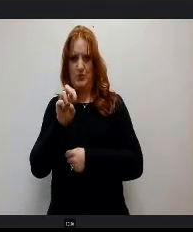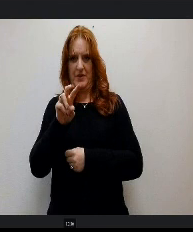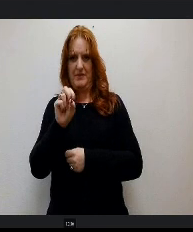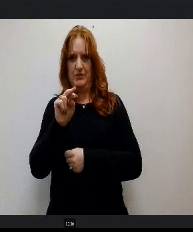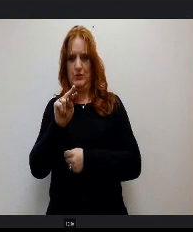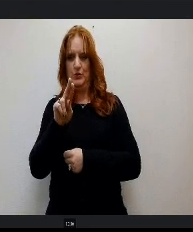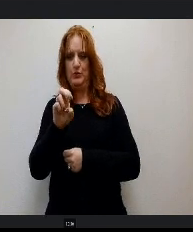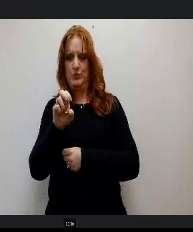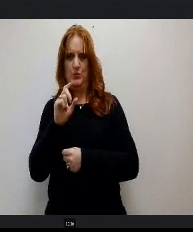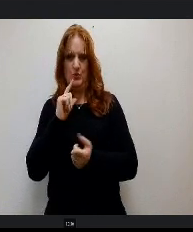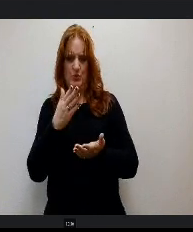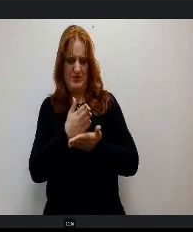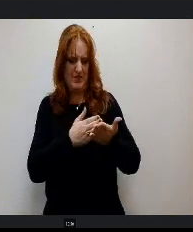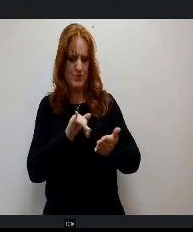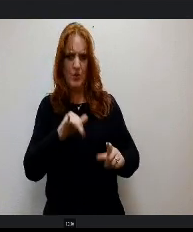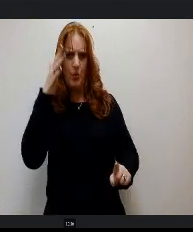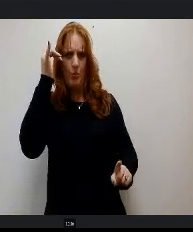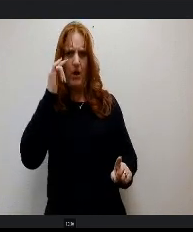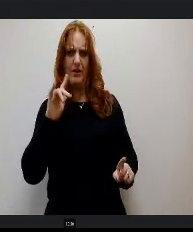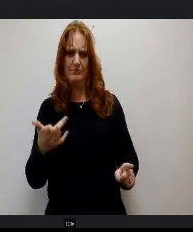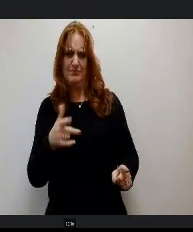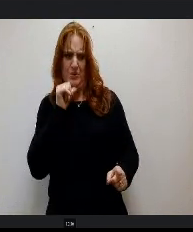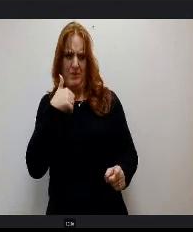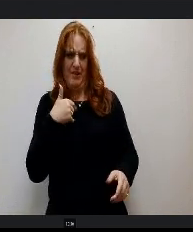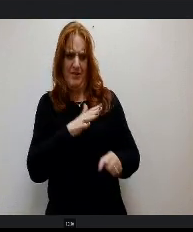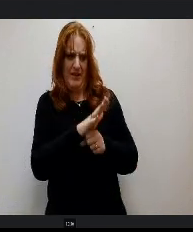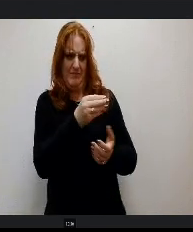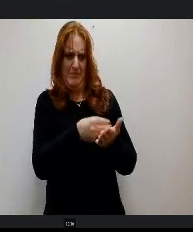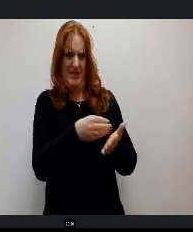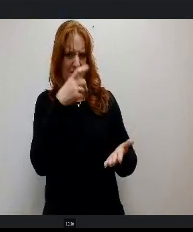Why are we so underfunded? Is it just a timing issue? It sure is. So if you were to look.